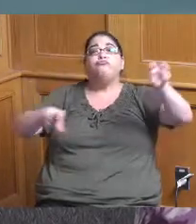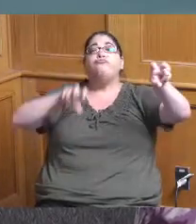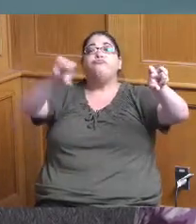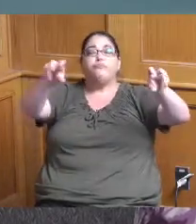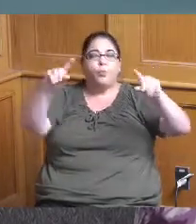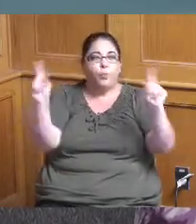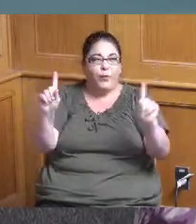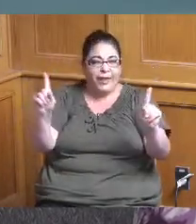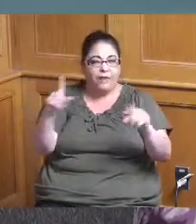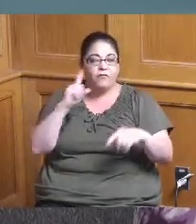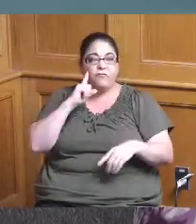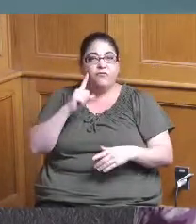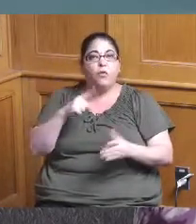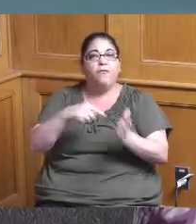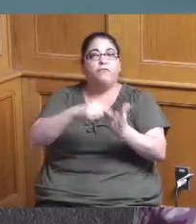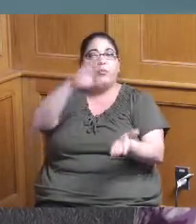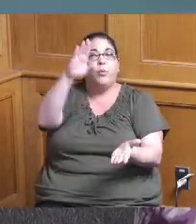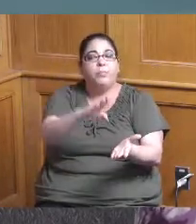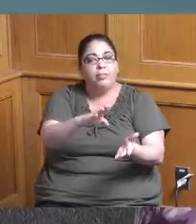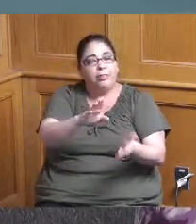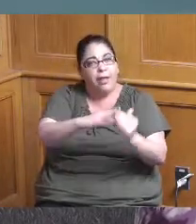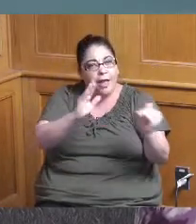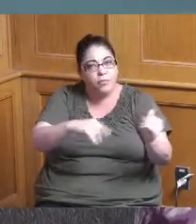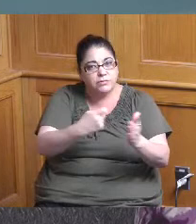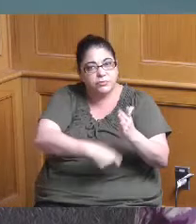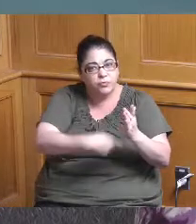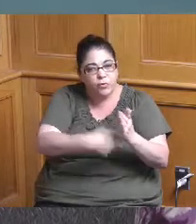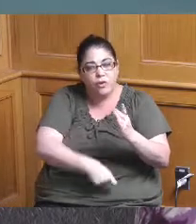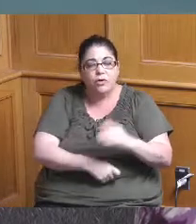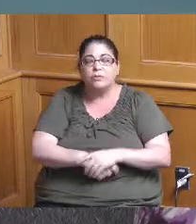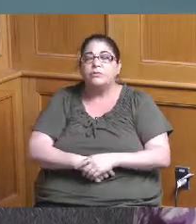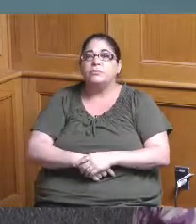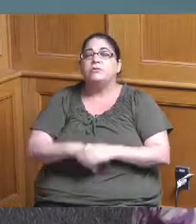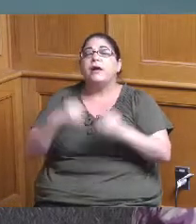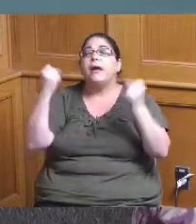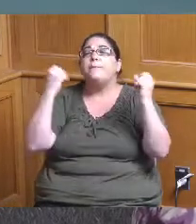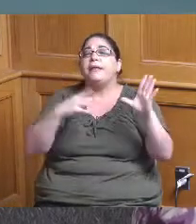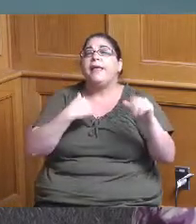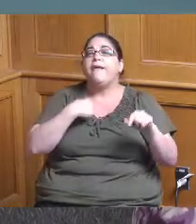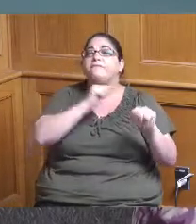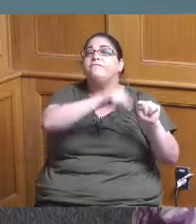affordable that whatever units or amount of units that part will also be included